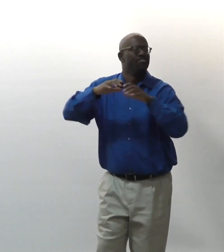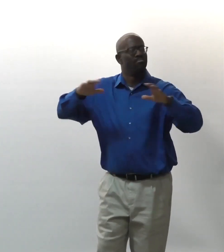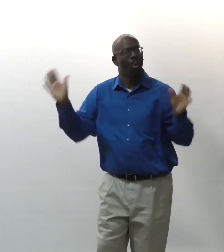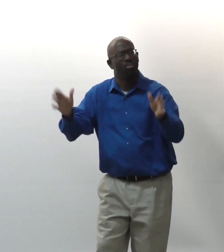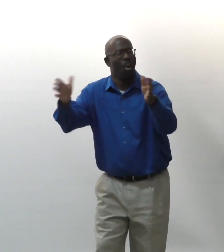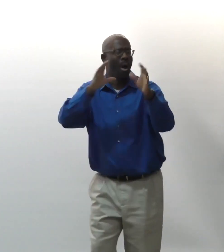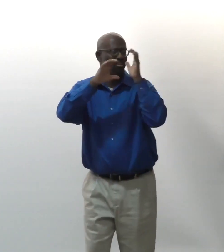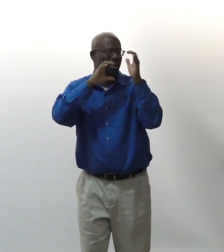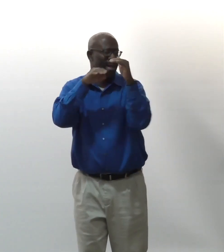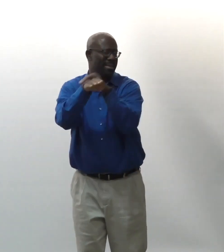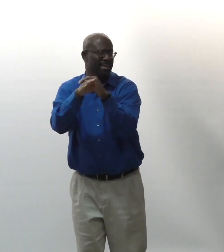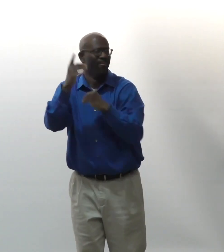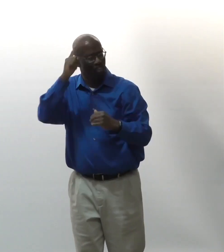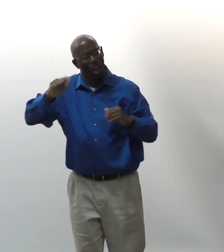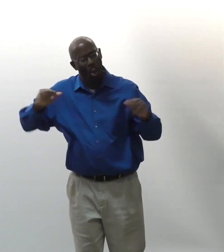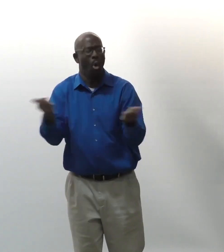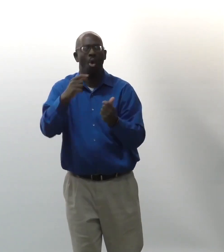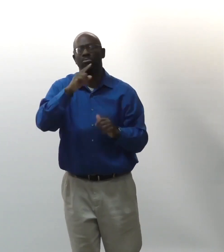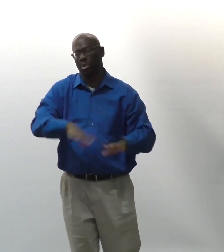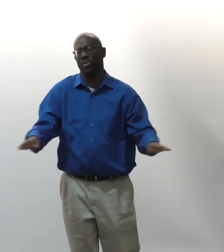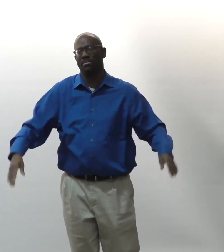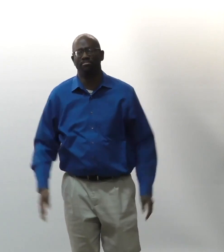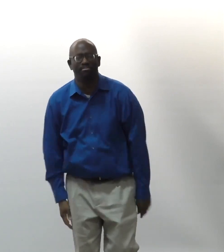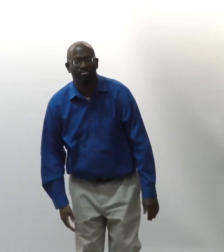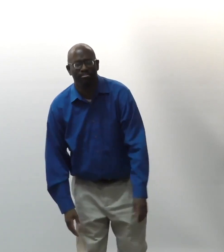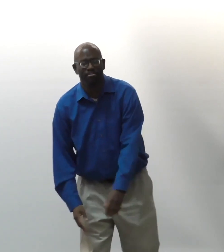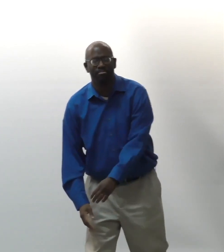They need to do a better job of promoting communication access for all children.